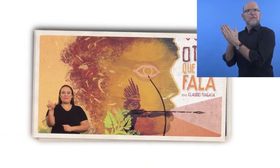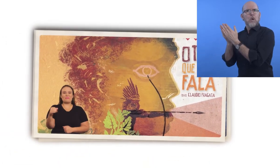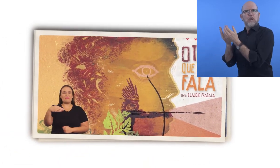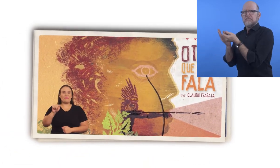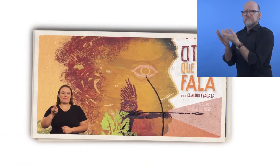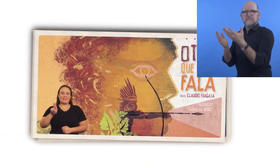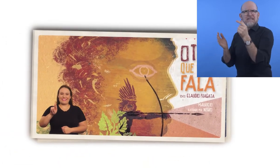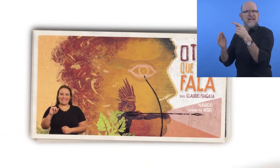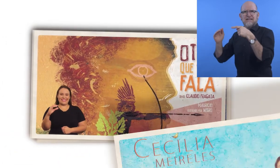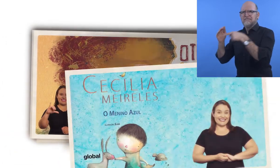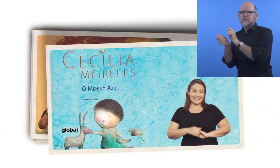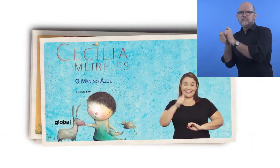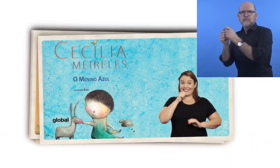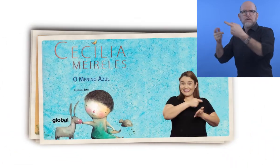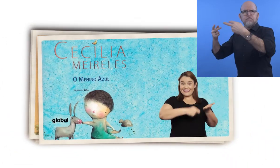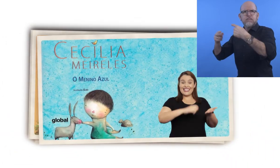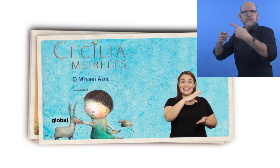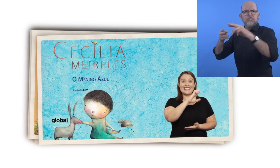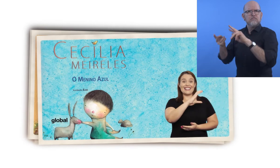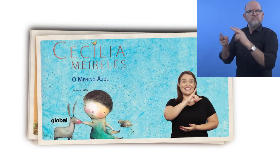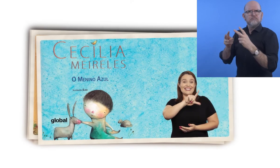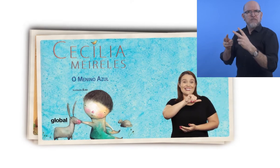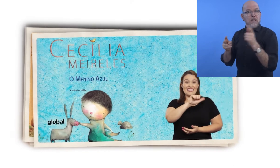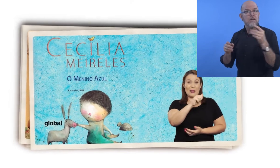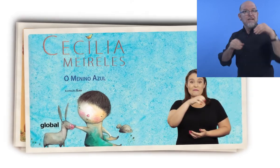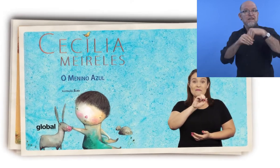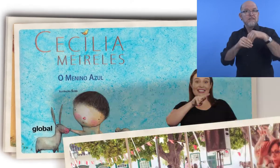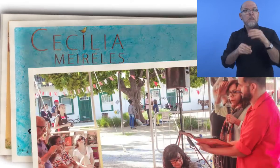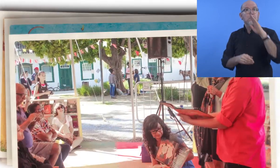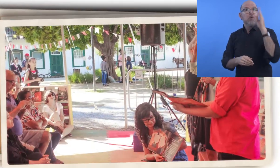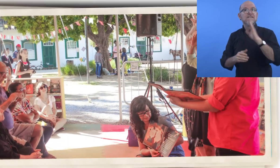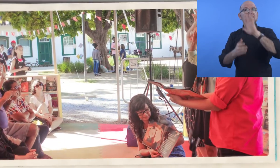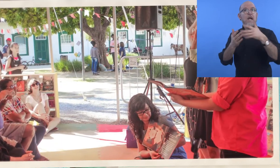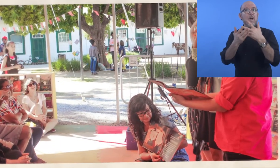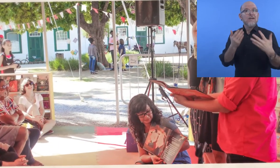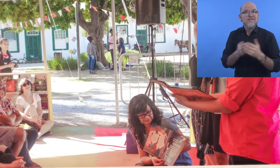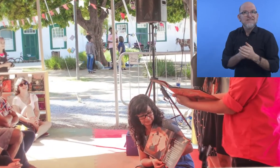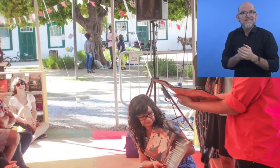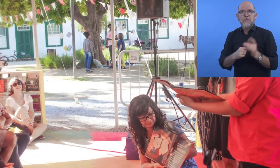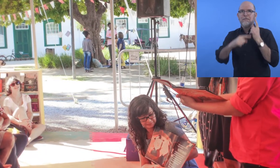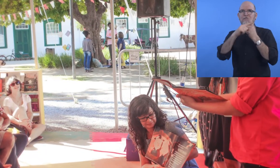including Brazilian sign language. Complementing this,